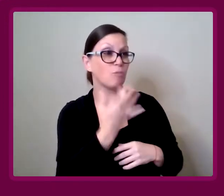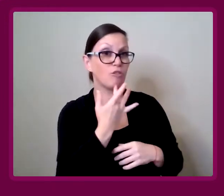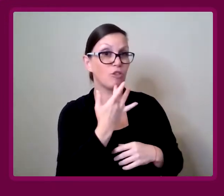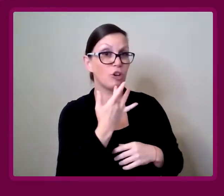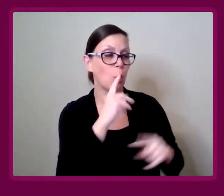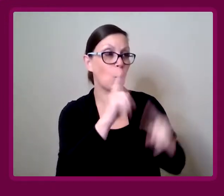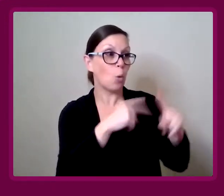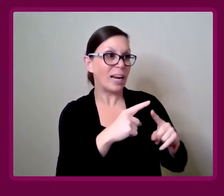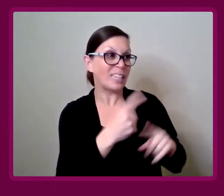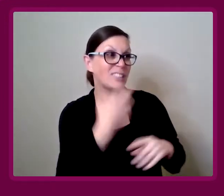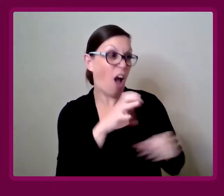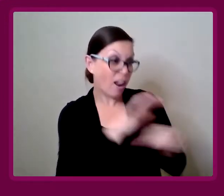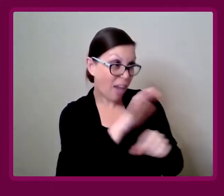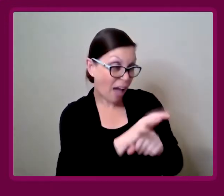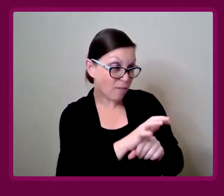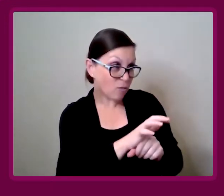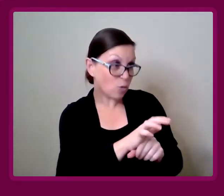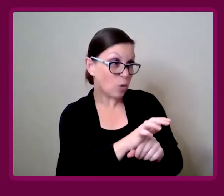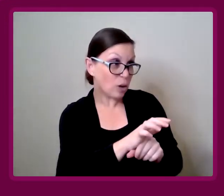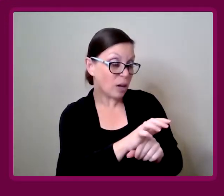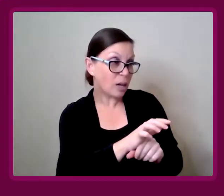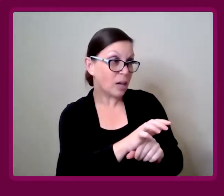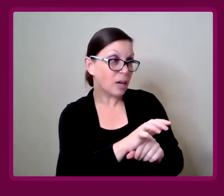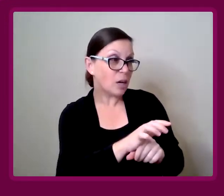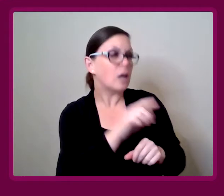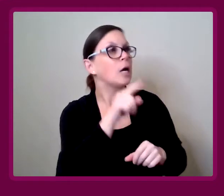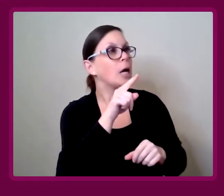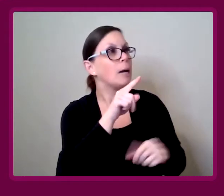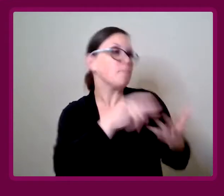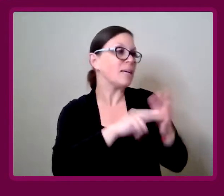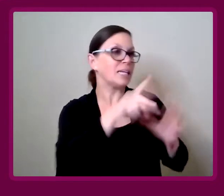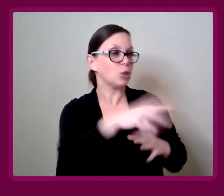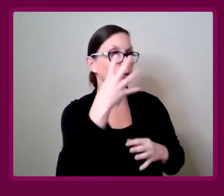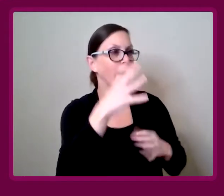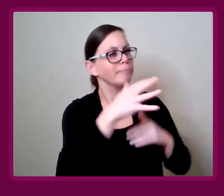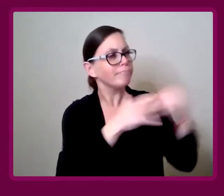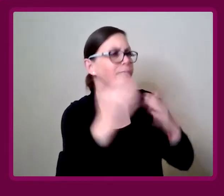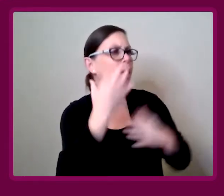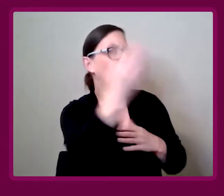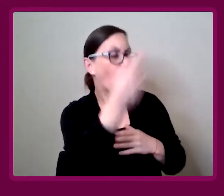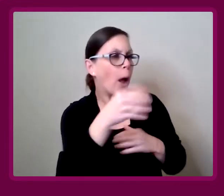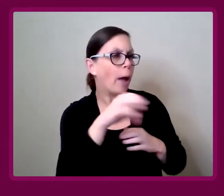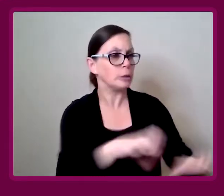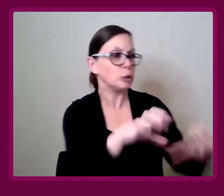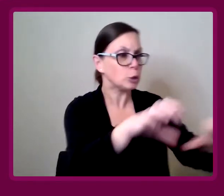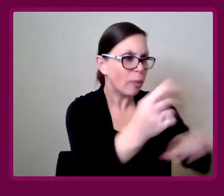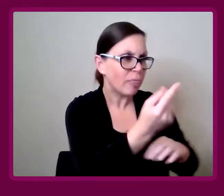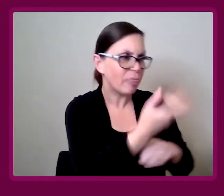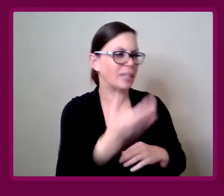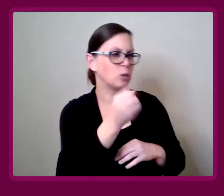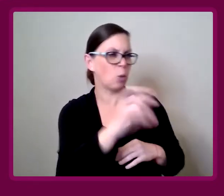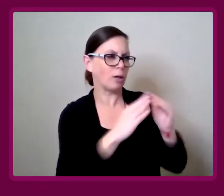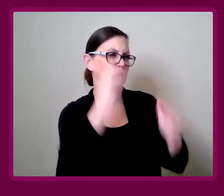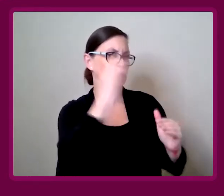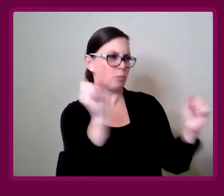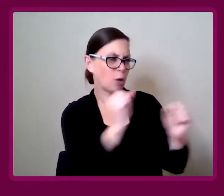Do you prefer when it's hot enough, where you can comfortably go out and do stuff, versus it being super cold?